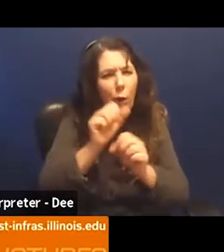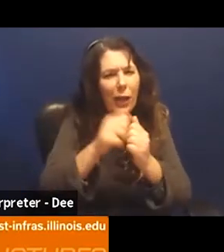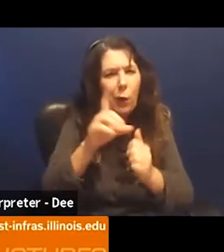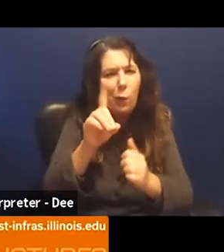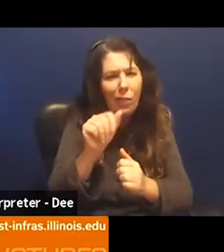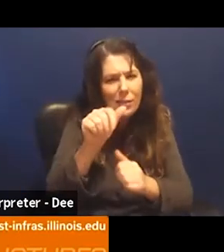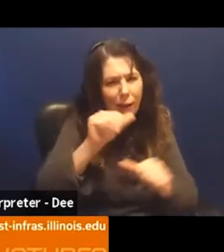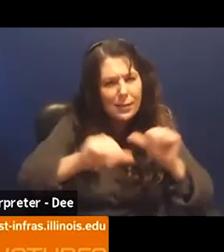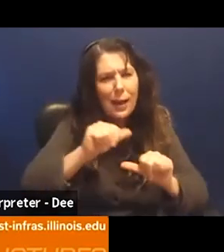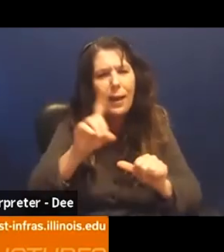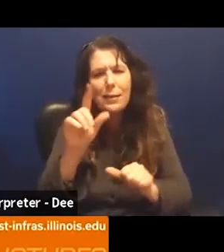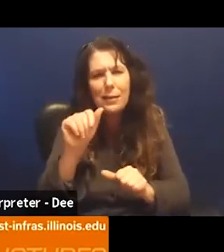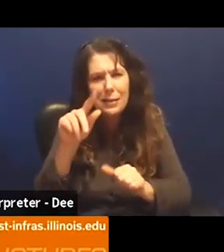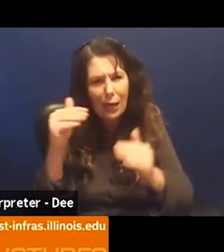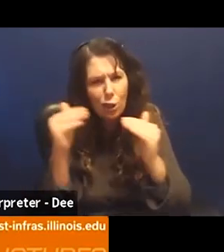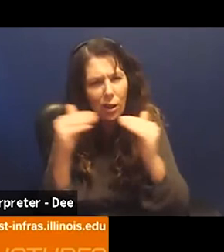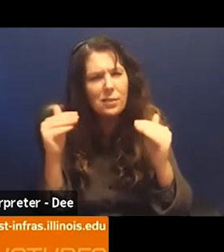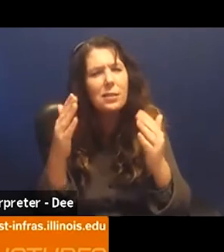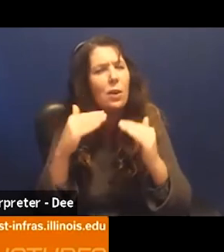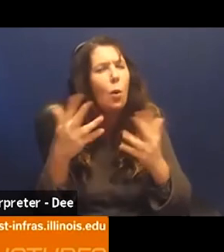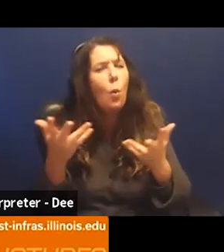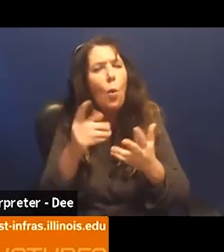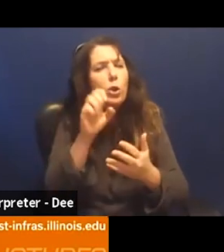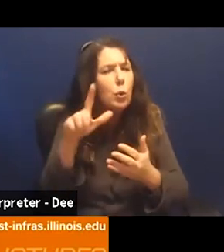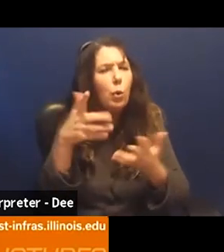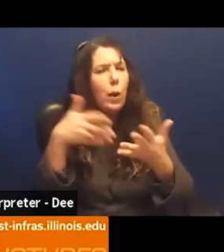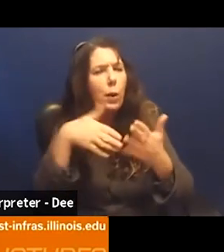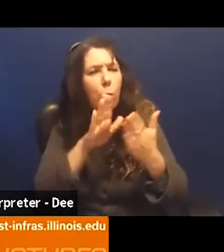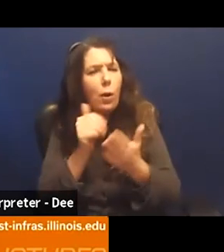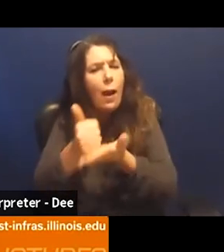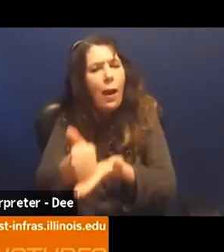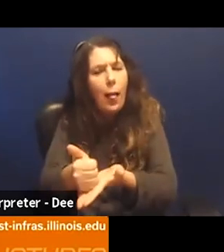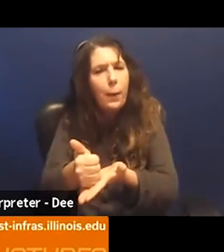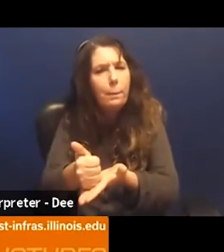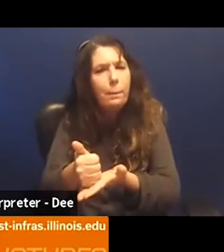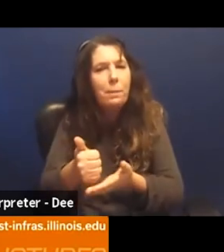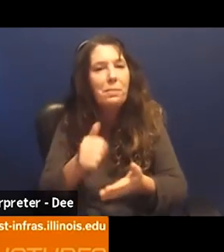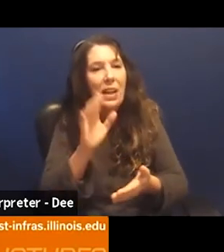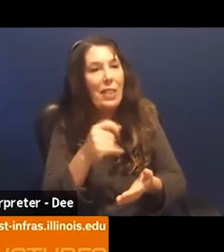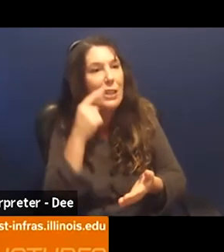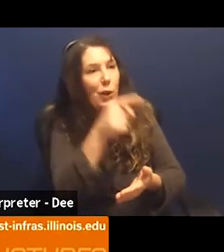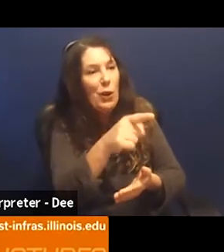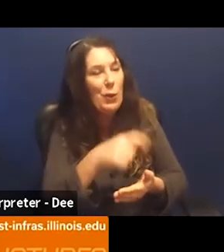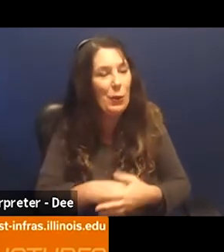tools or approaches, could be helpful. Catherine This one's for you.